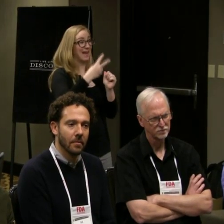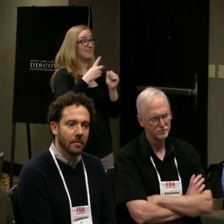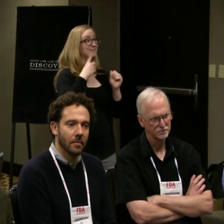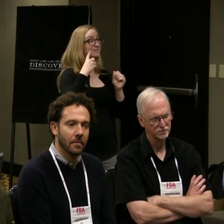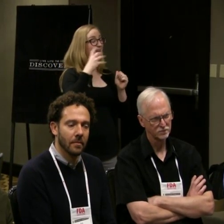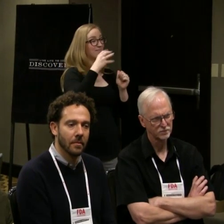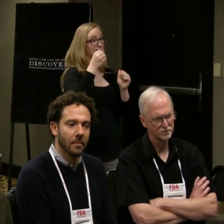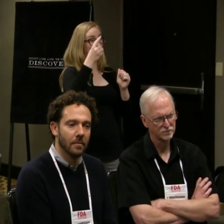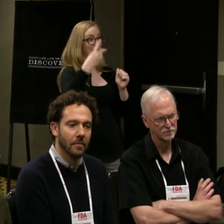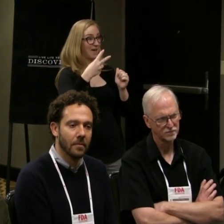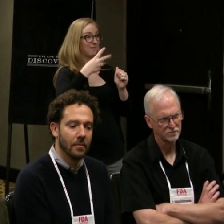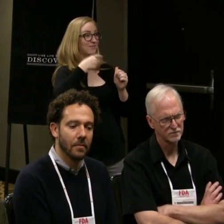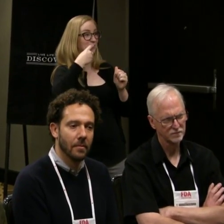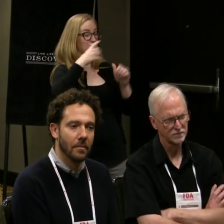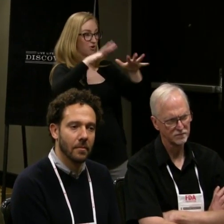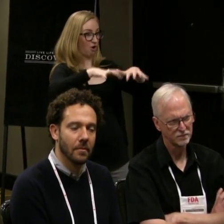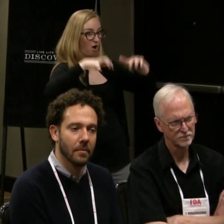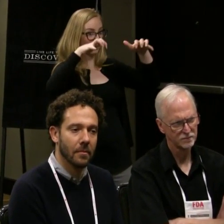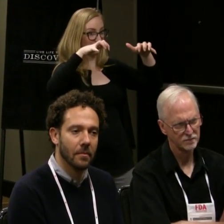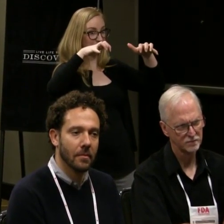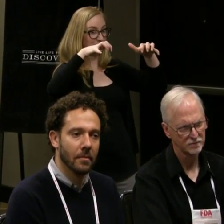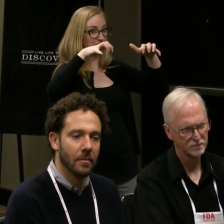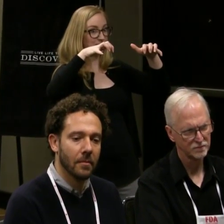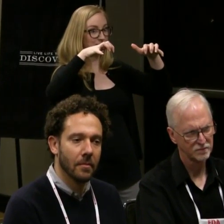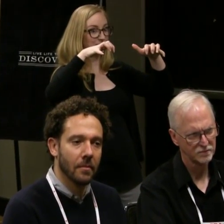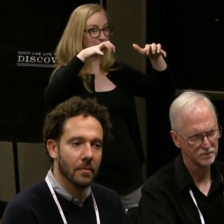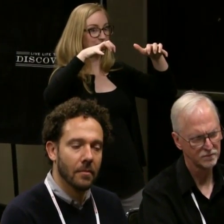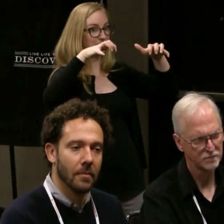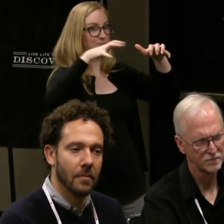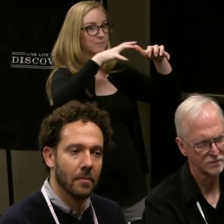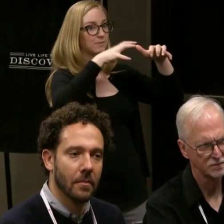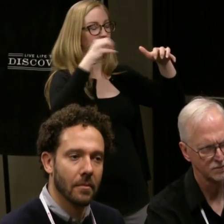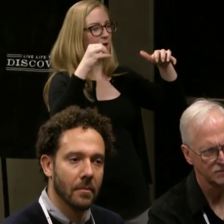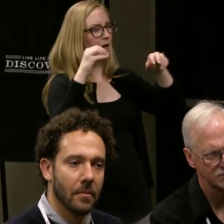and just even watching the pre-show experience